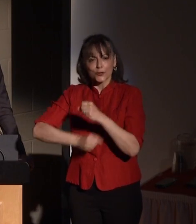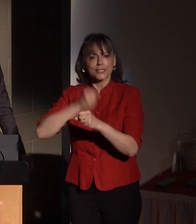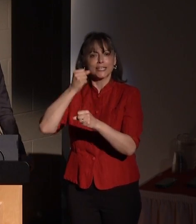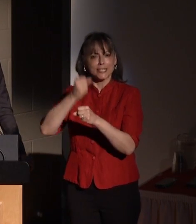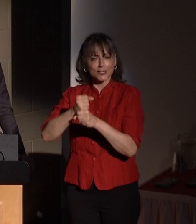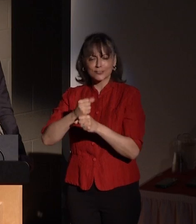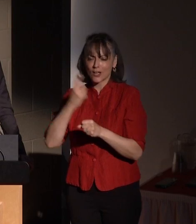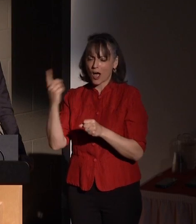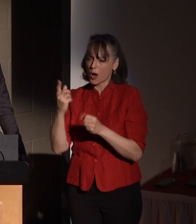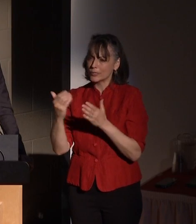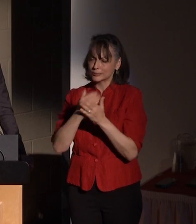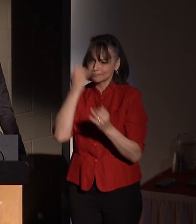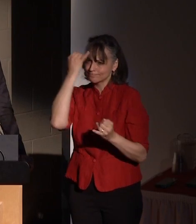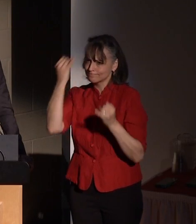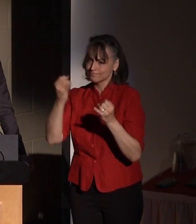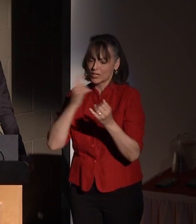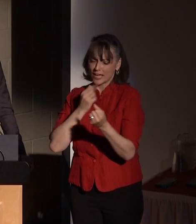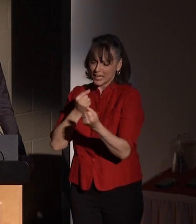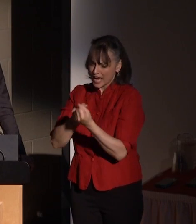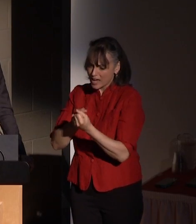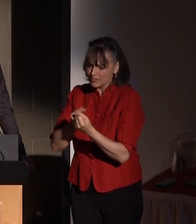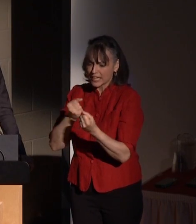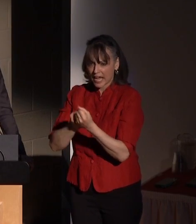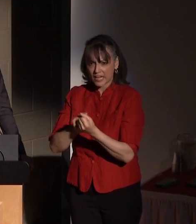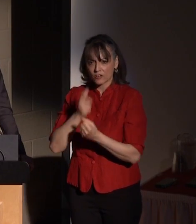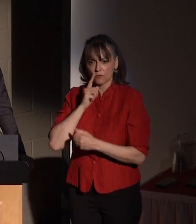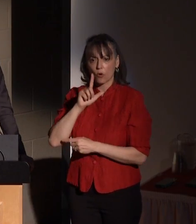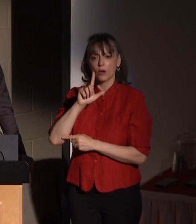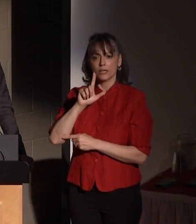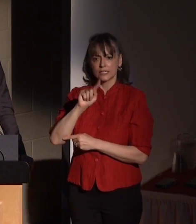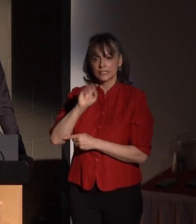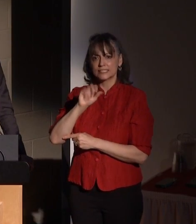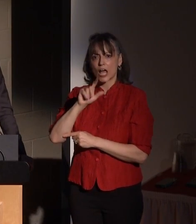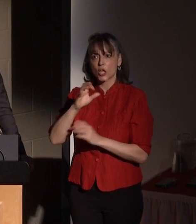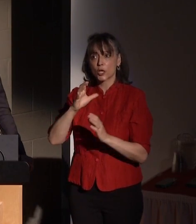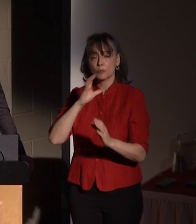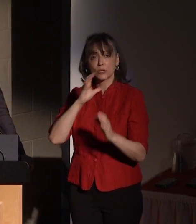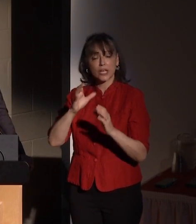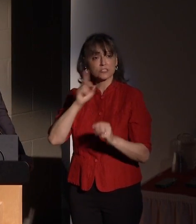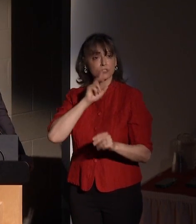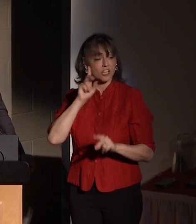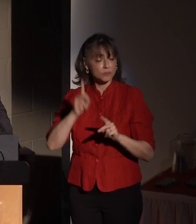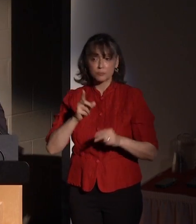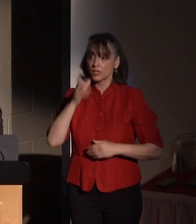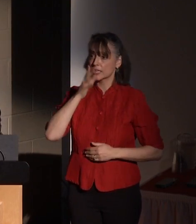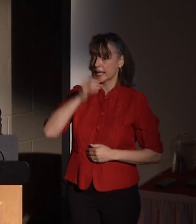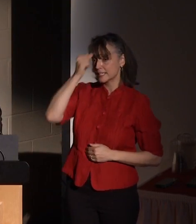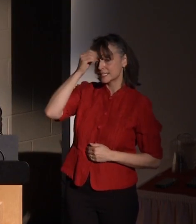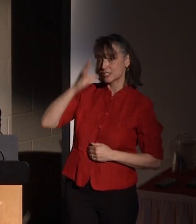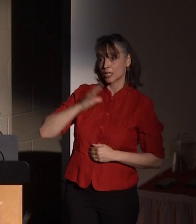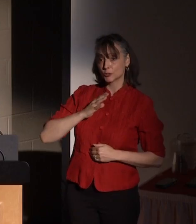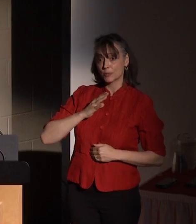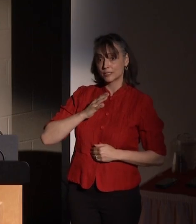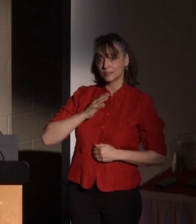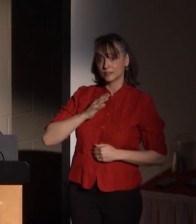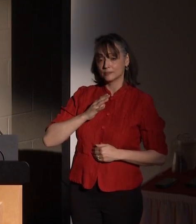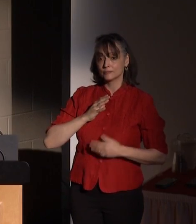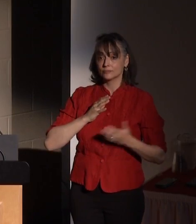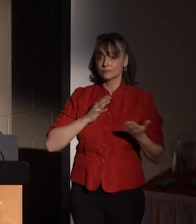innovate and advocate in telecommunications for the deaf. Ladies and gentlemen, excuse me, but let's watch the video first.